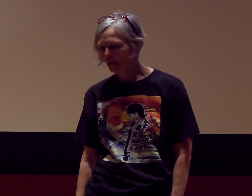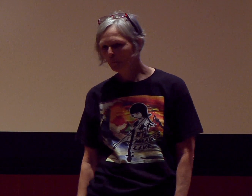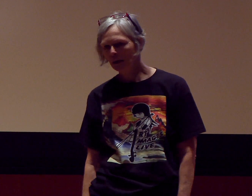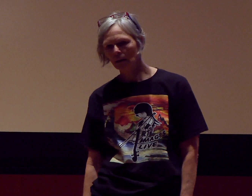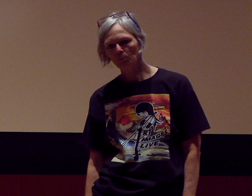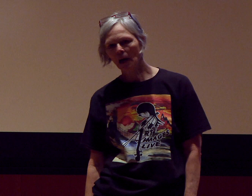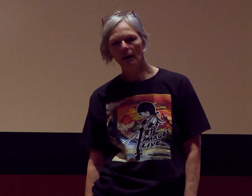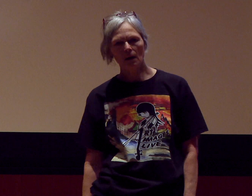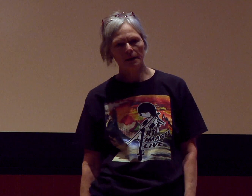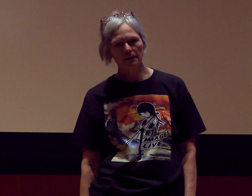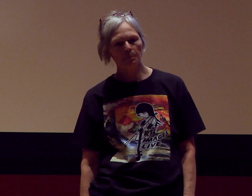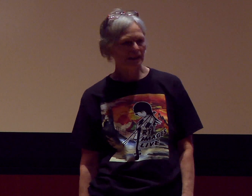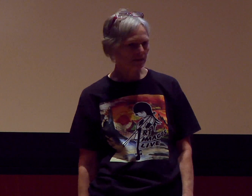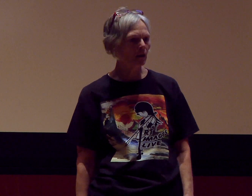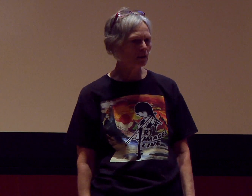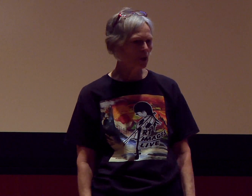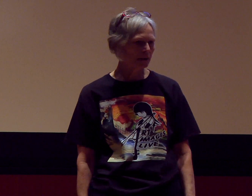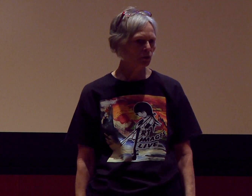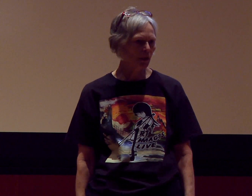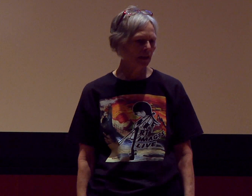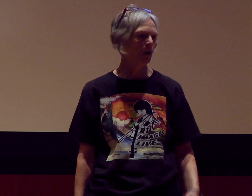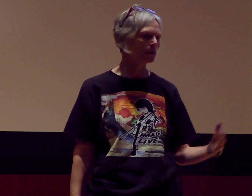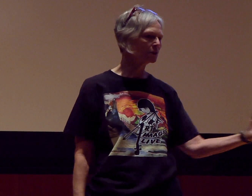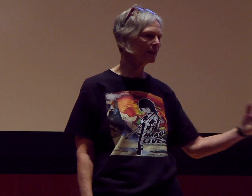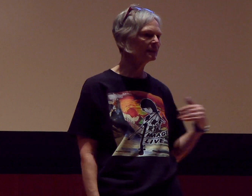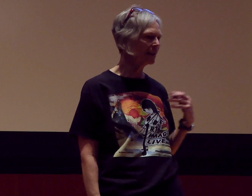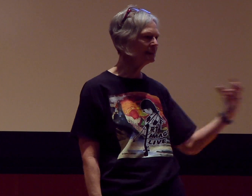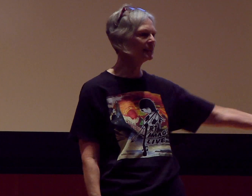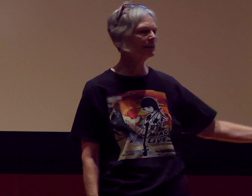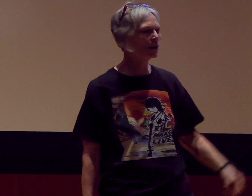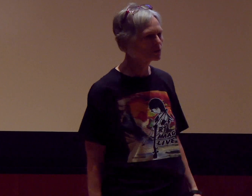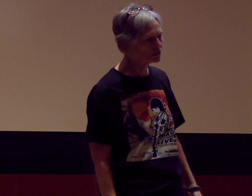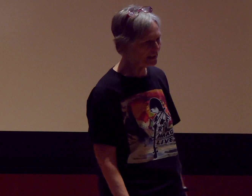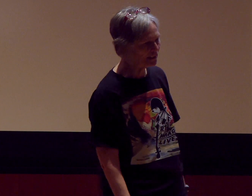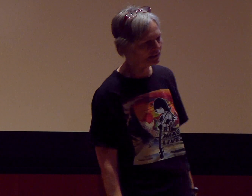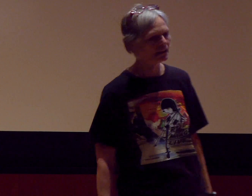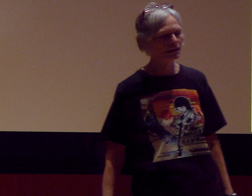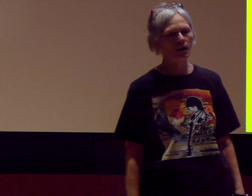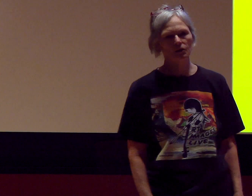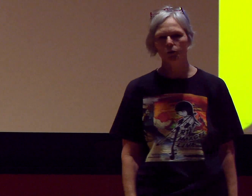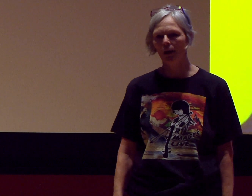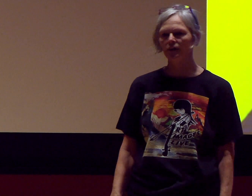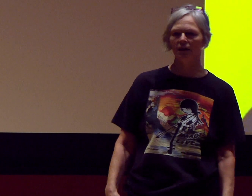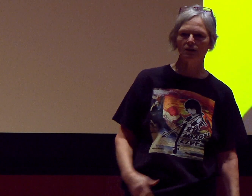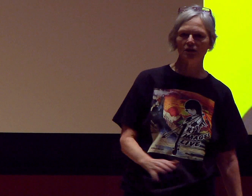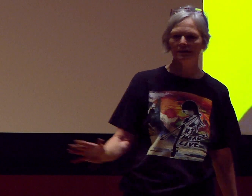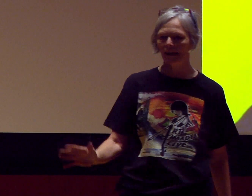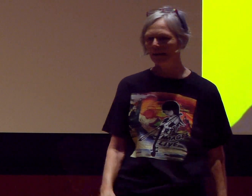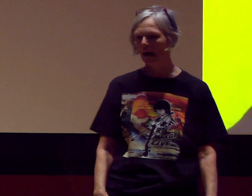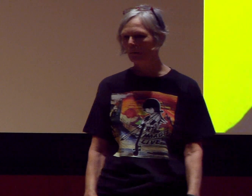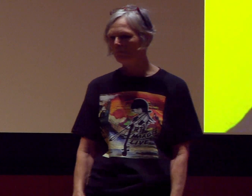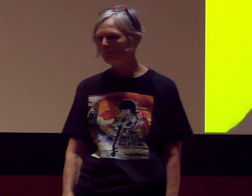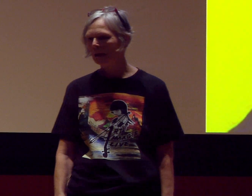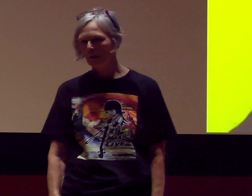But my art is based on a lot of training. All those things I didn’t understand in arts school, I can teach inside out.